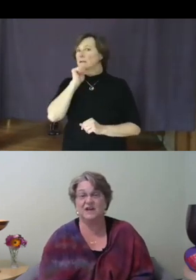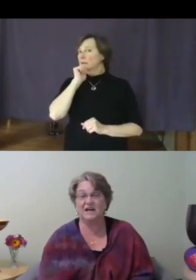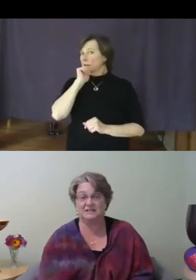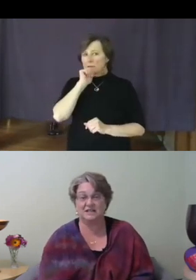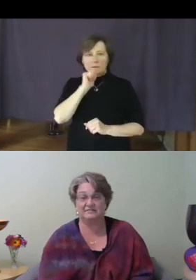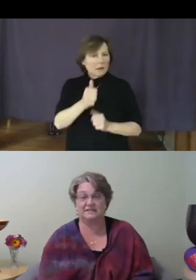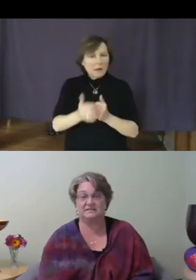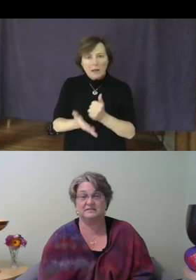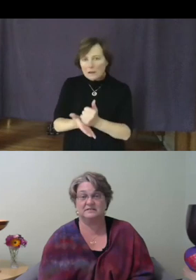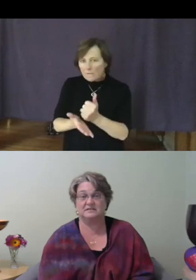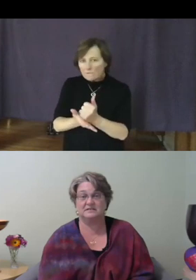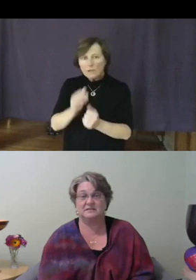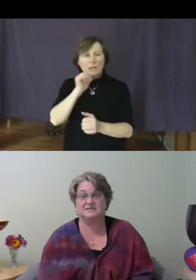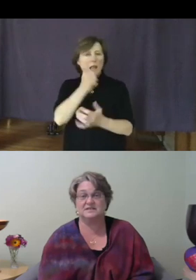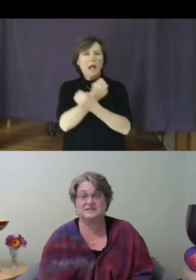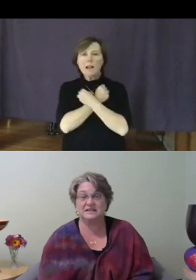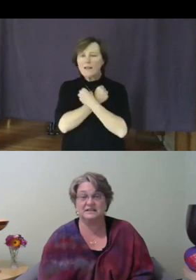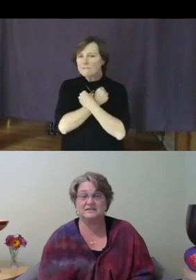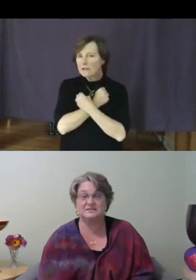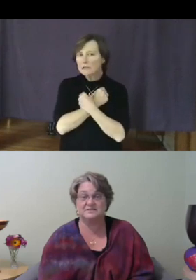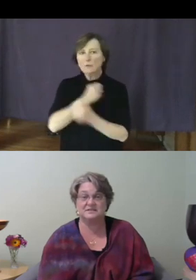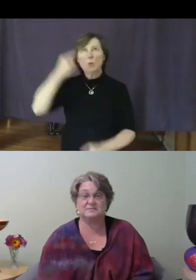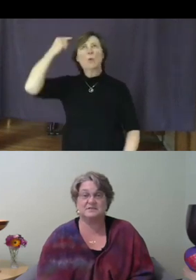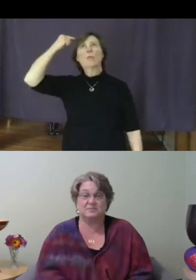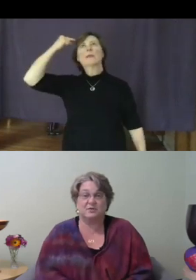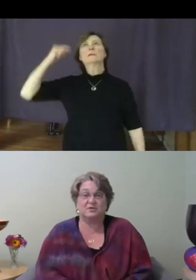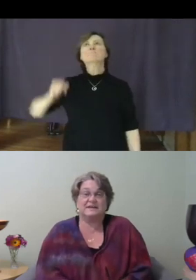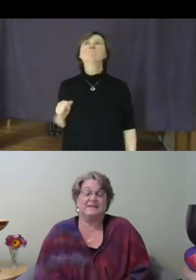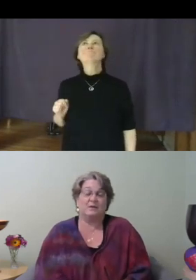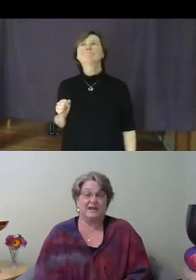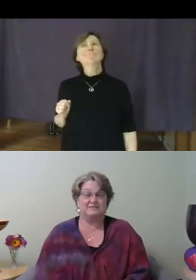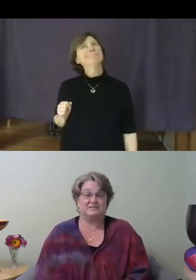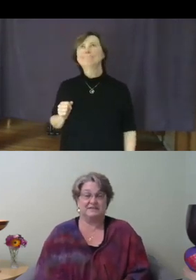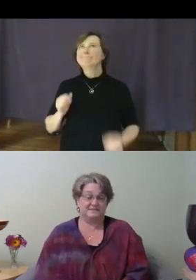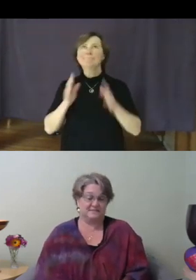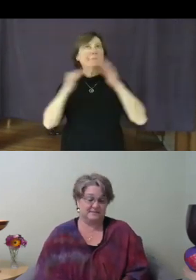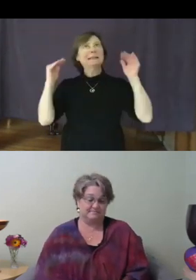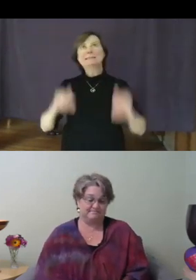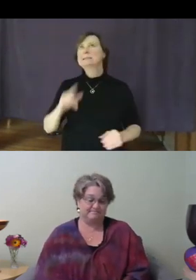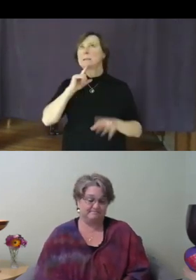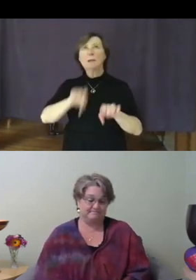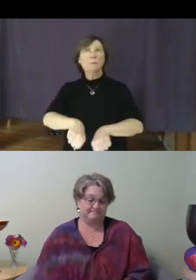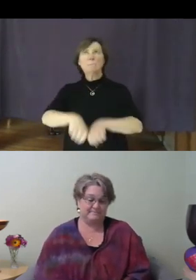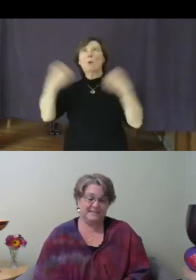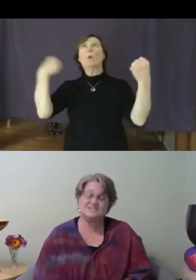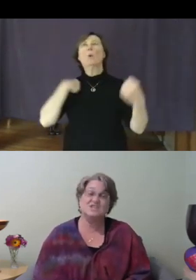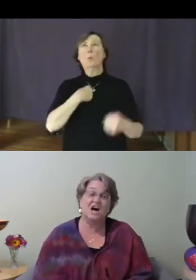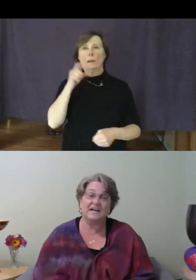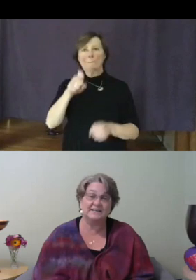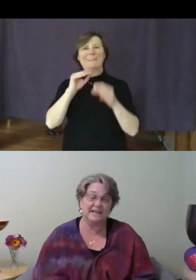loving, to think the system is broken and that we have to fix it. It's not an act